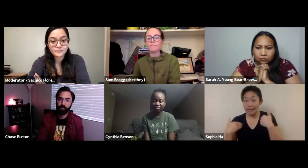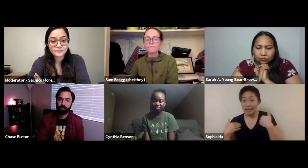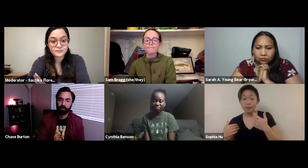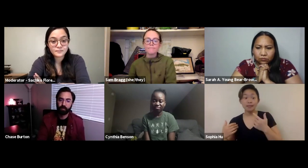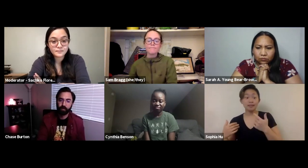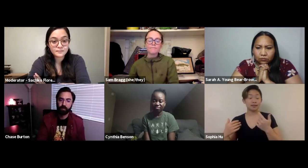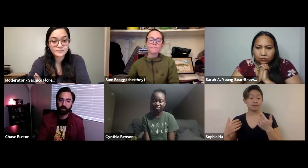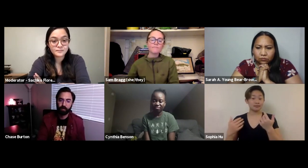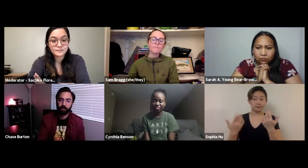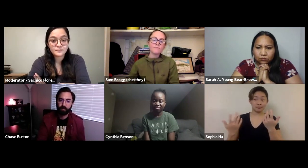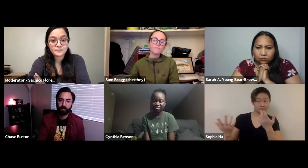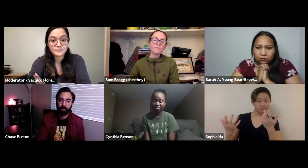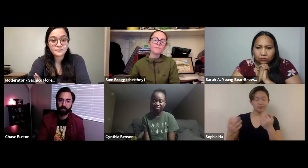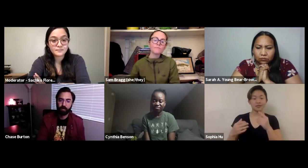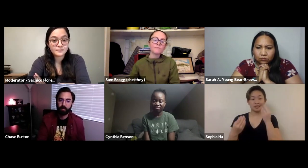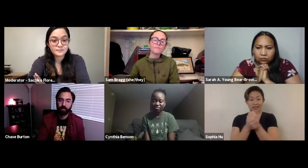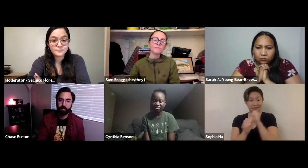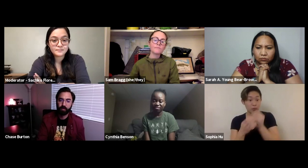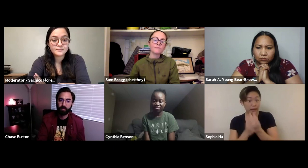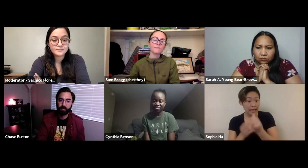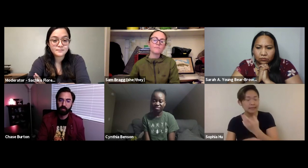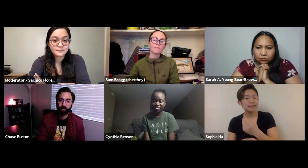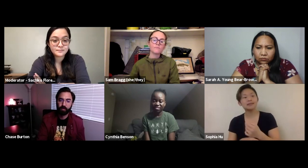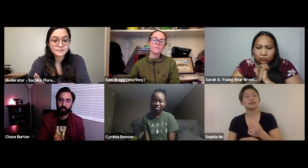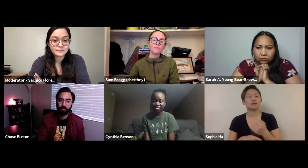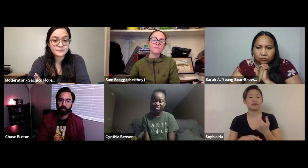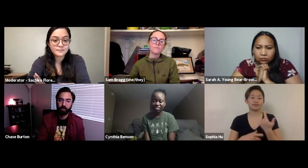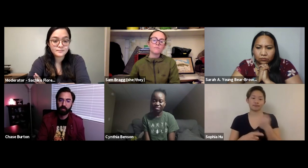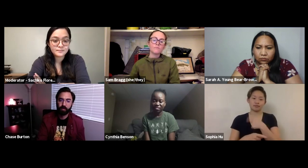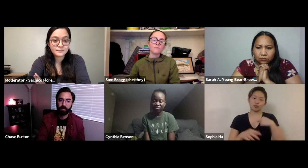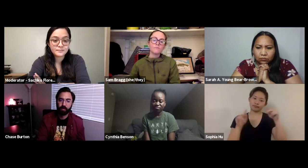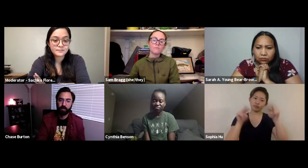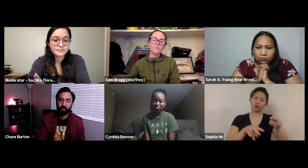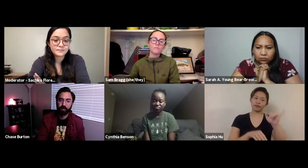and are these chemicals safe for humans? Are they safe for animals? Are they safe for the